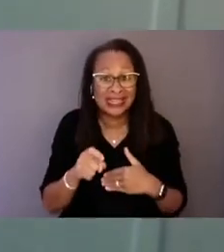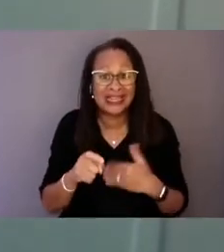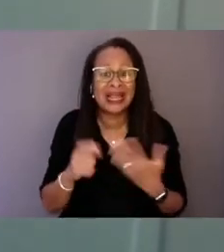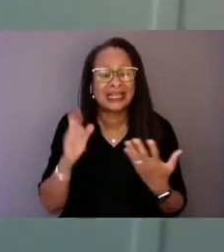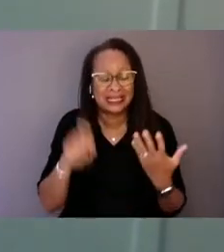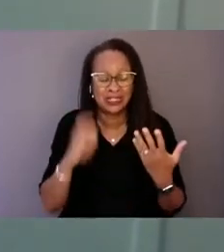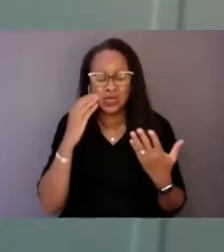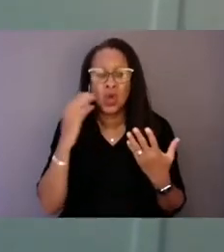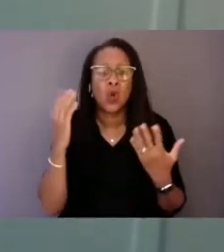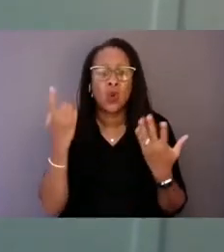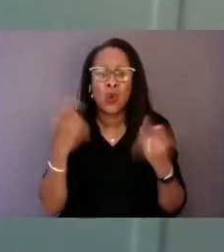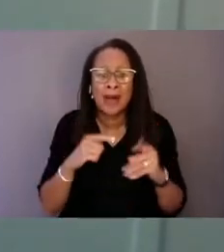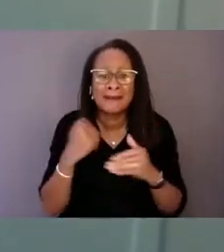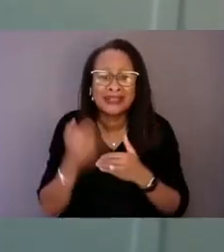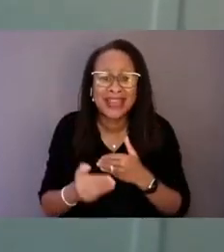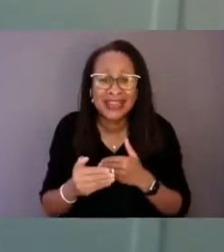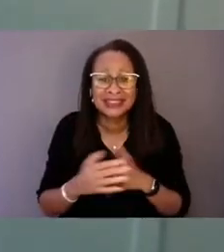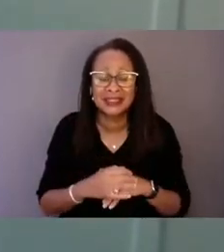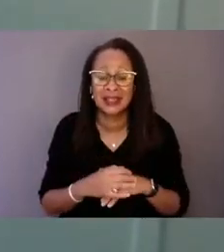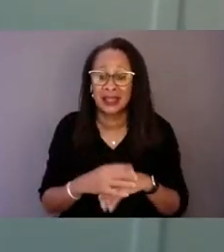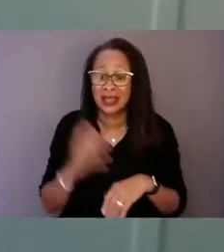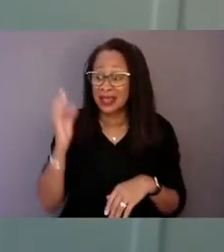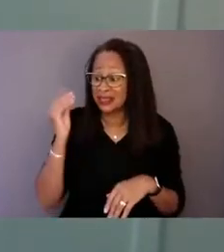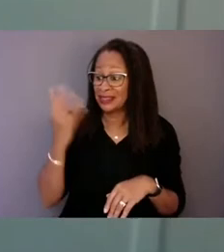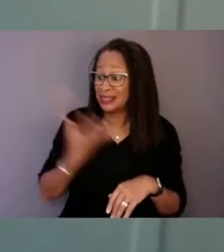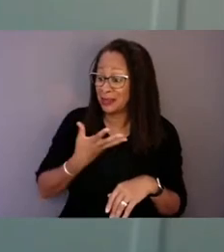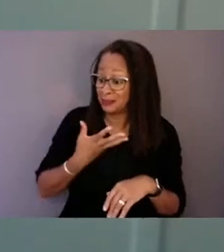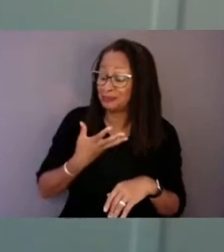For example, being told, "I'm going to put my hand on your shoulder